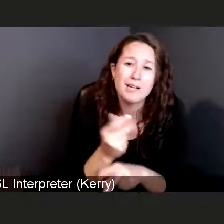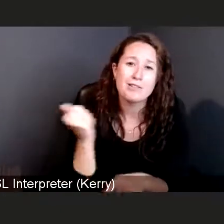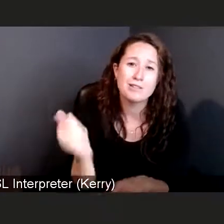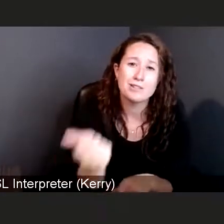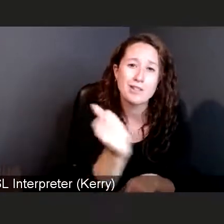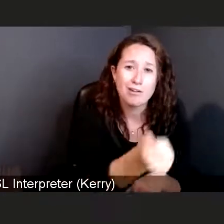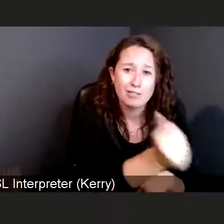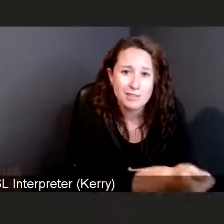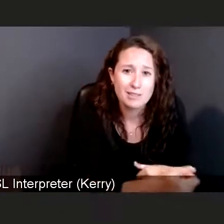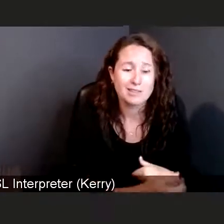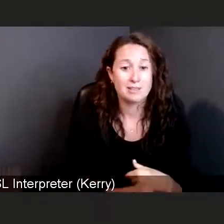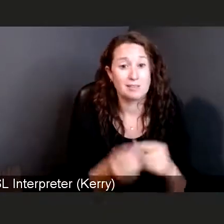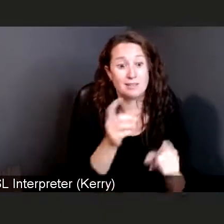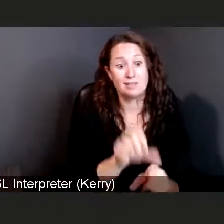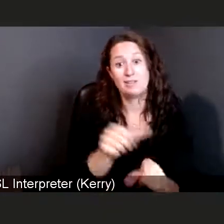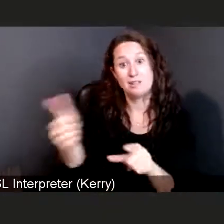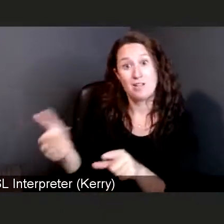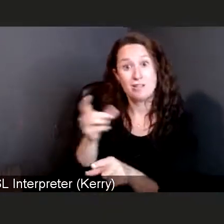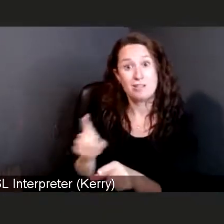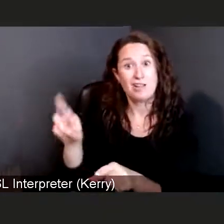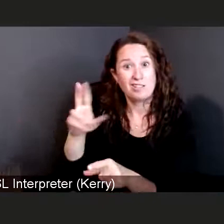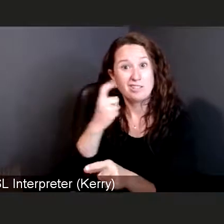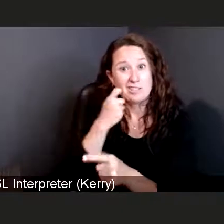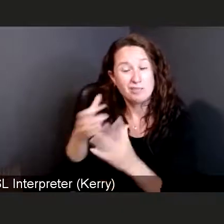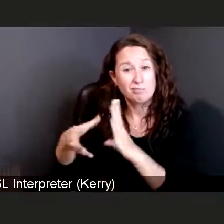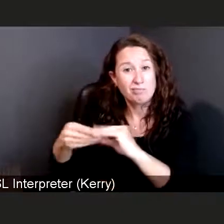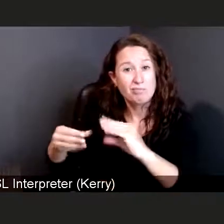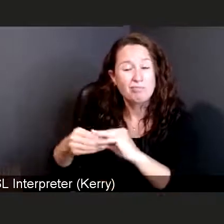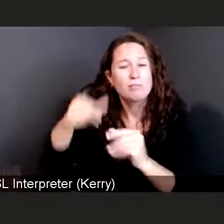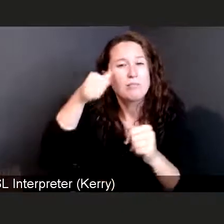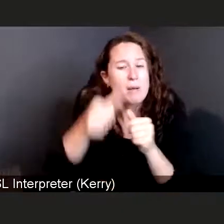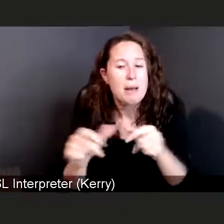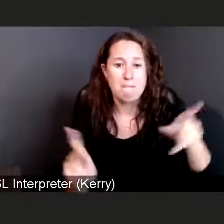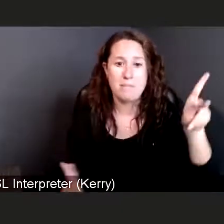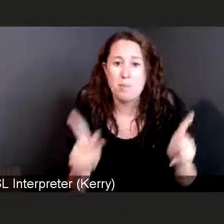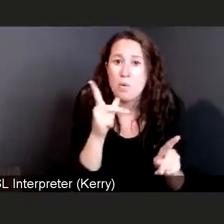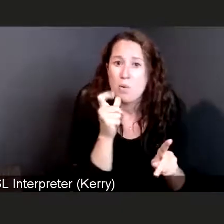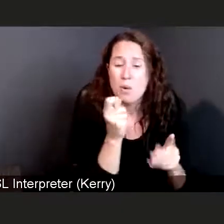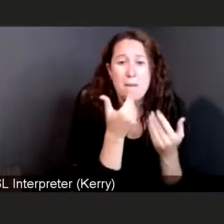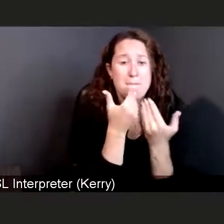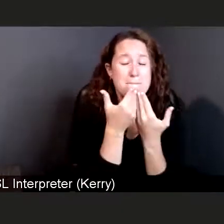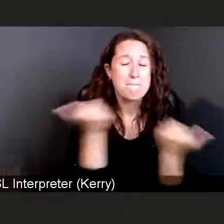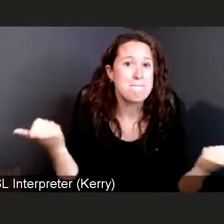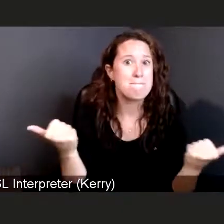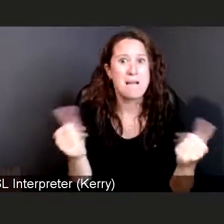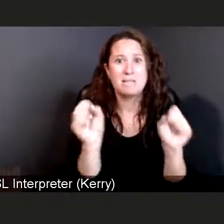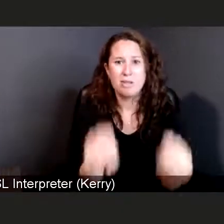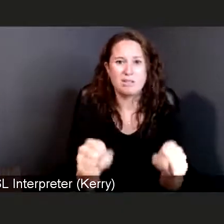"Remember, the people who are in the best possible health that they can be are the ones